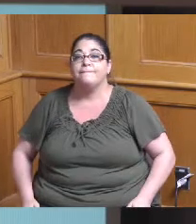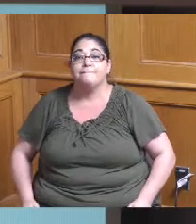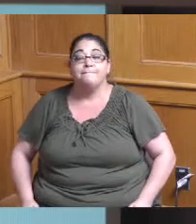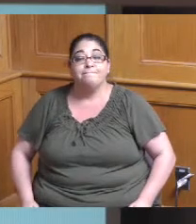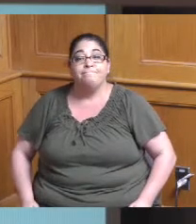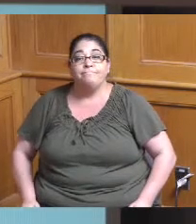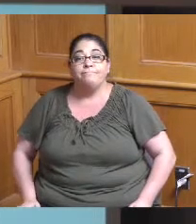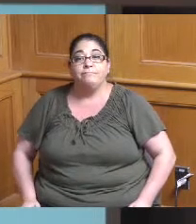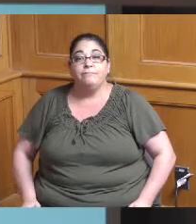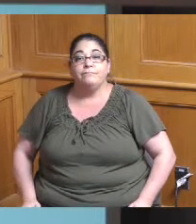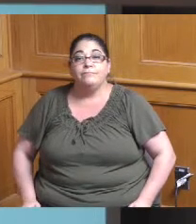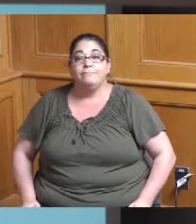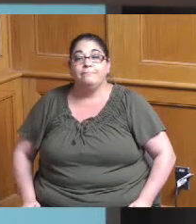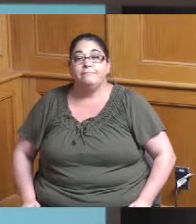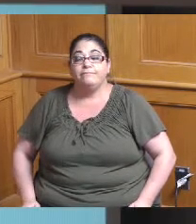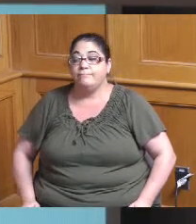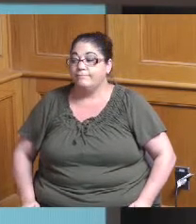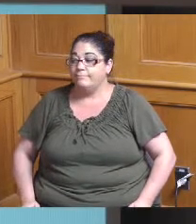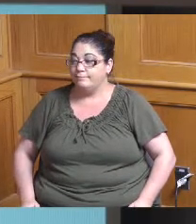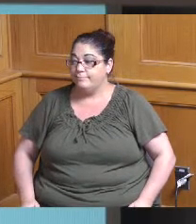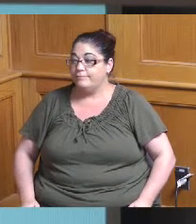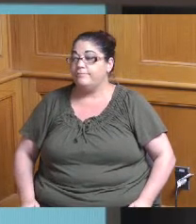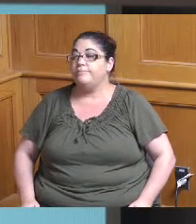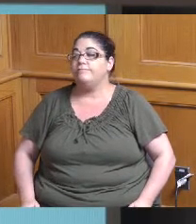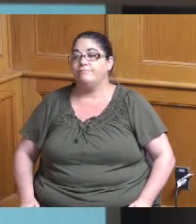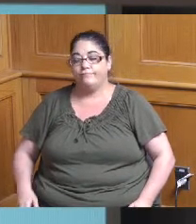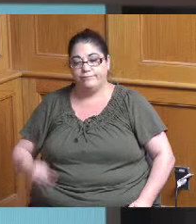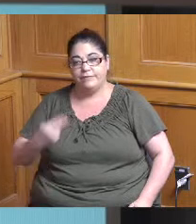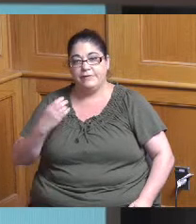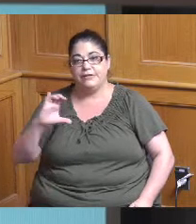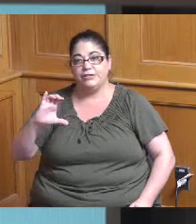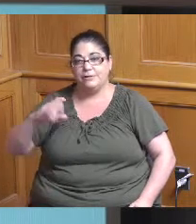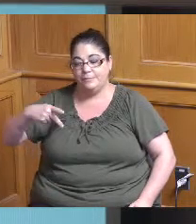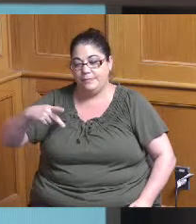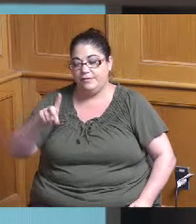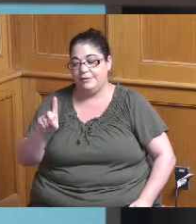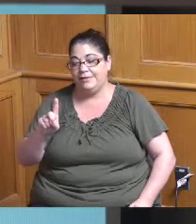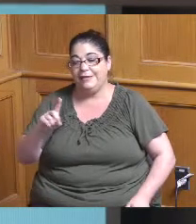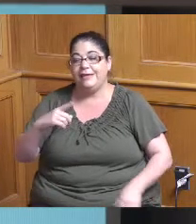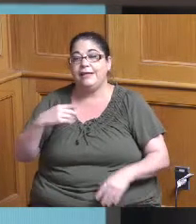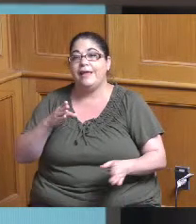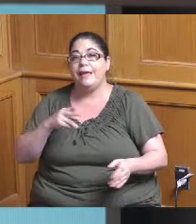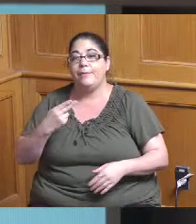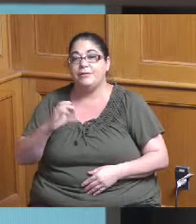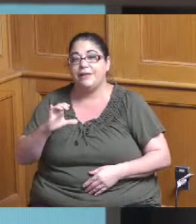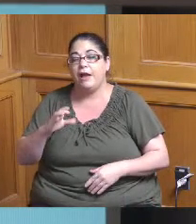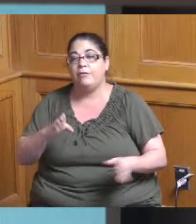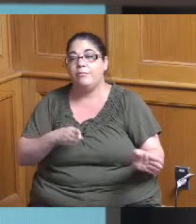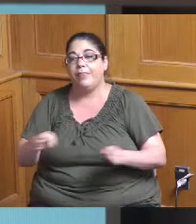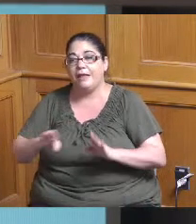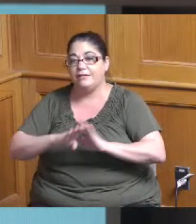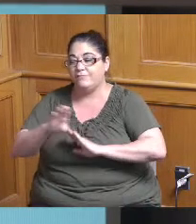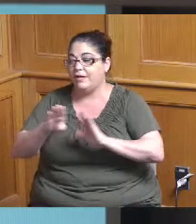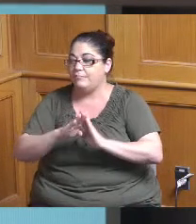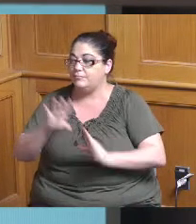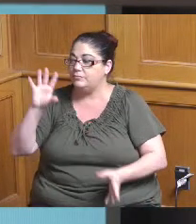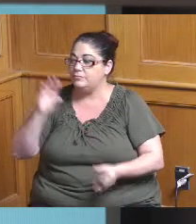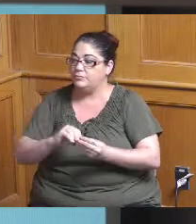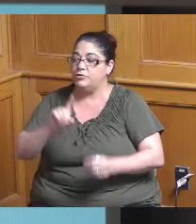so Hamilton County Planning and Development is recommending three projects for a total of a hundred and ten thousand dollars for the many planning grants